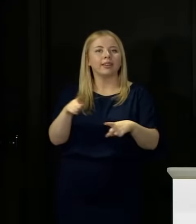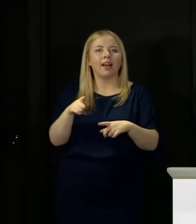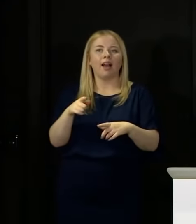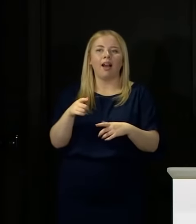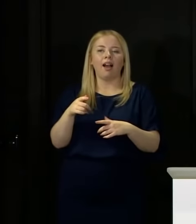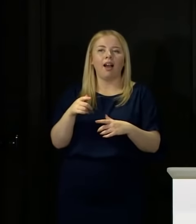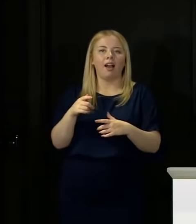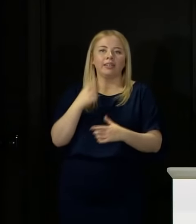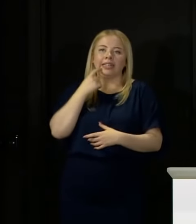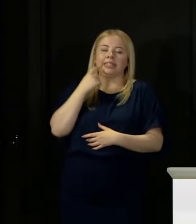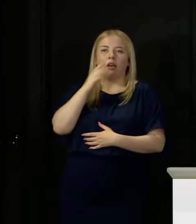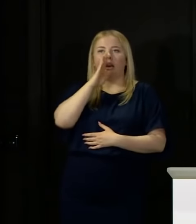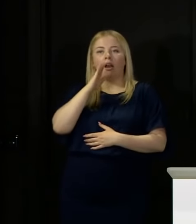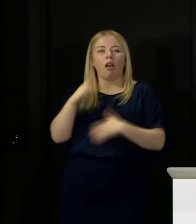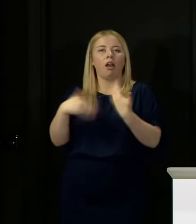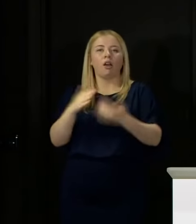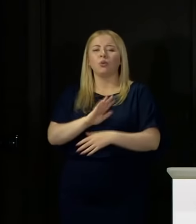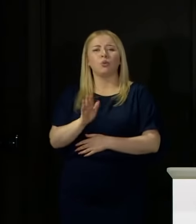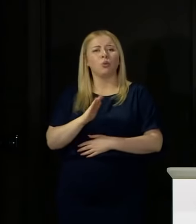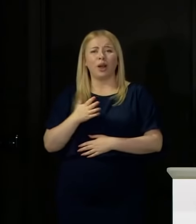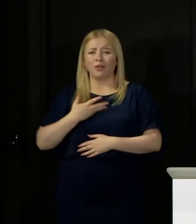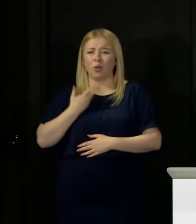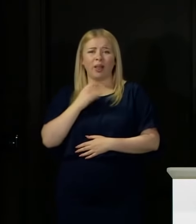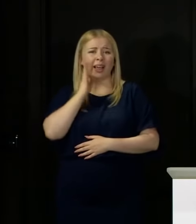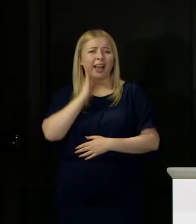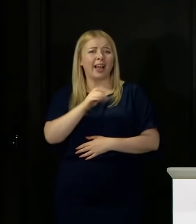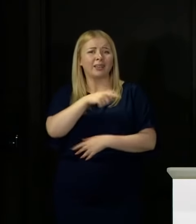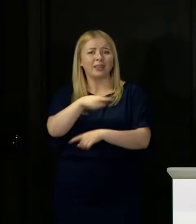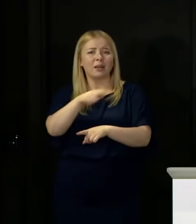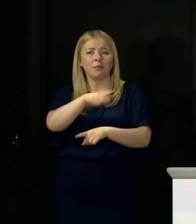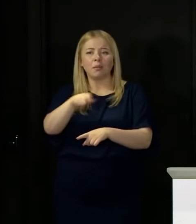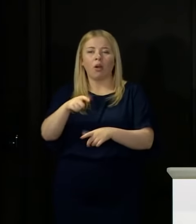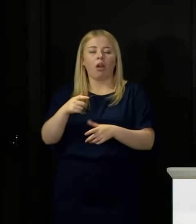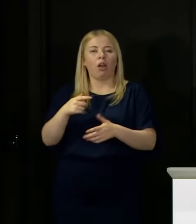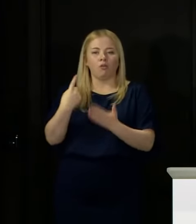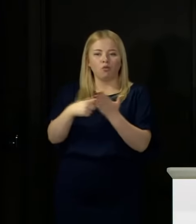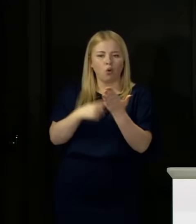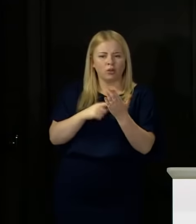I genuinely don't like asking people to have restrictions on how they live their lives,